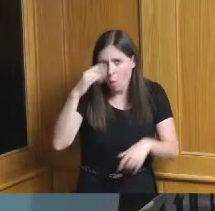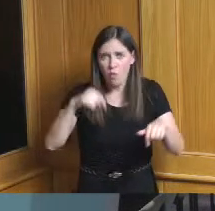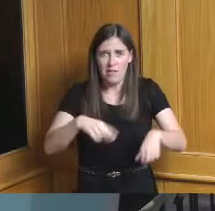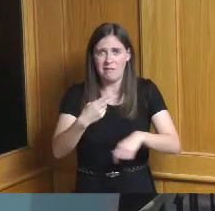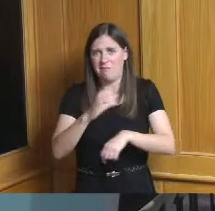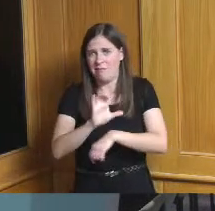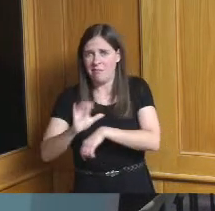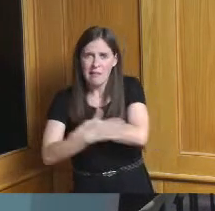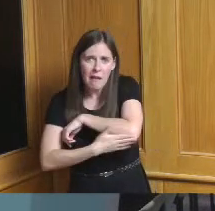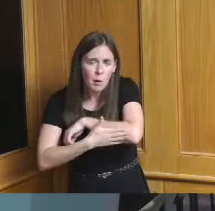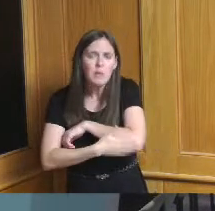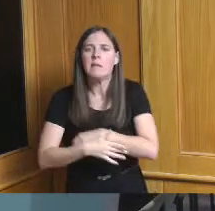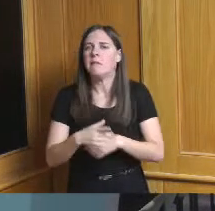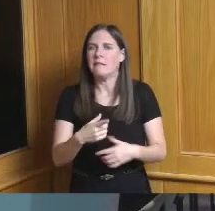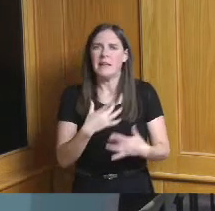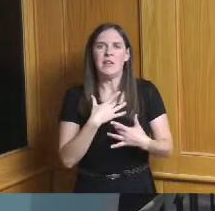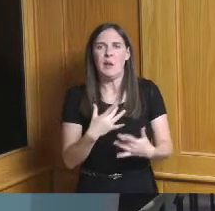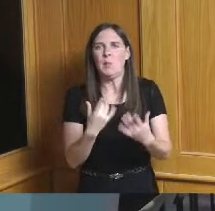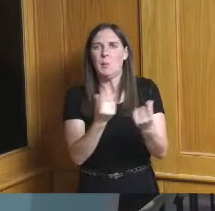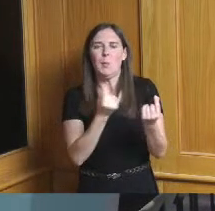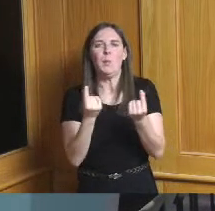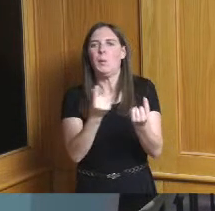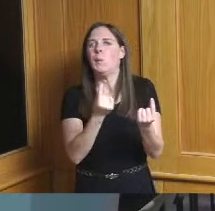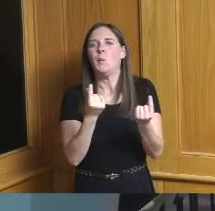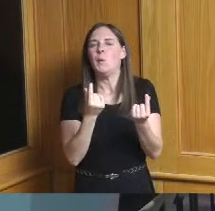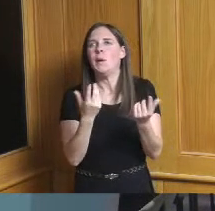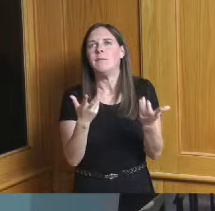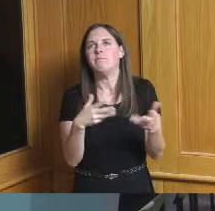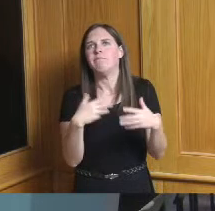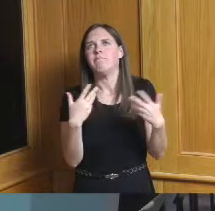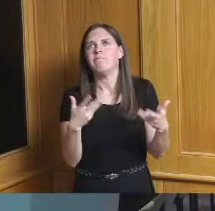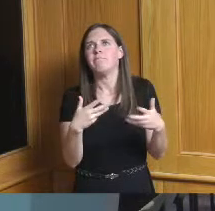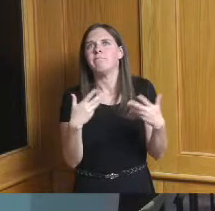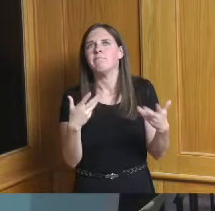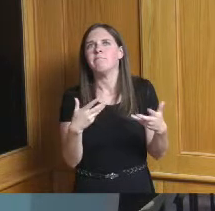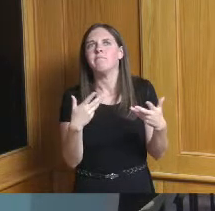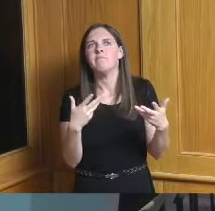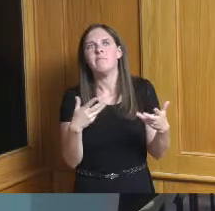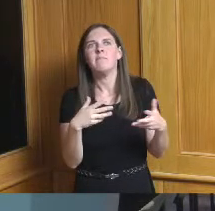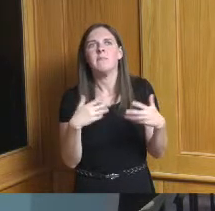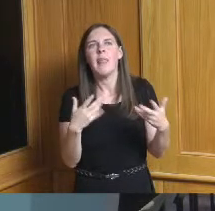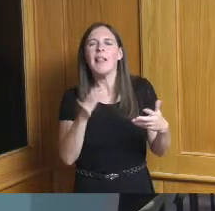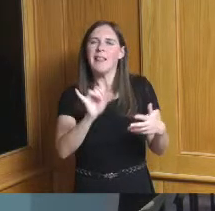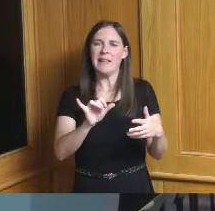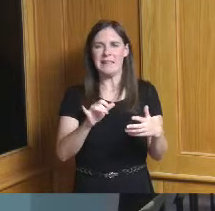do things that probably would fall just very definitively into that high risk whether it's